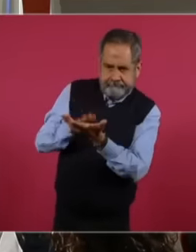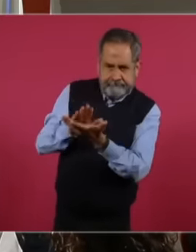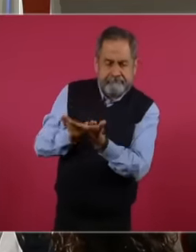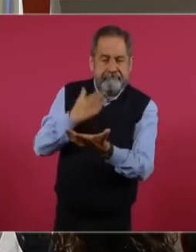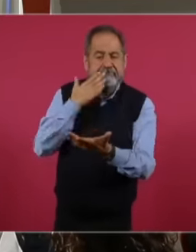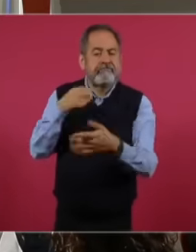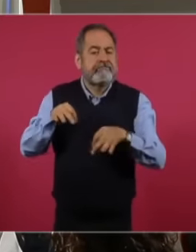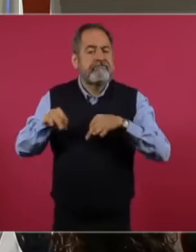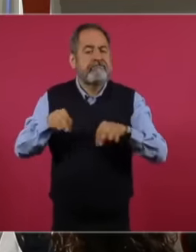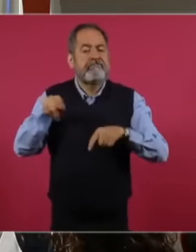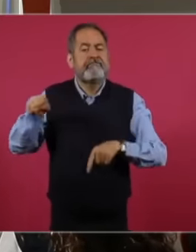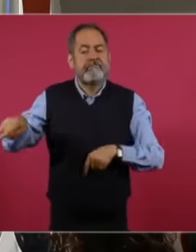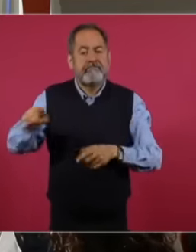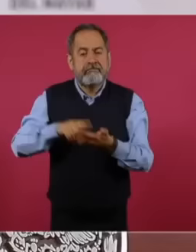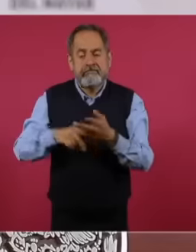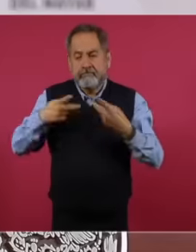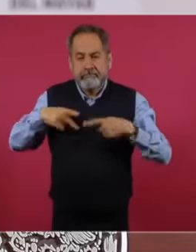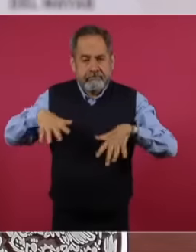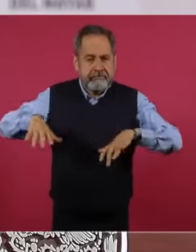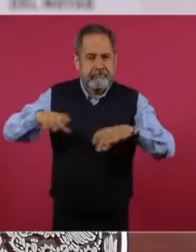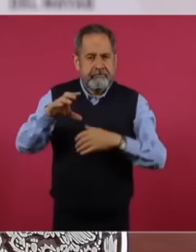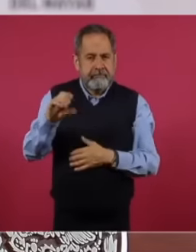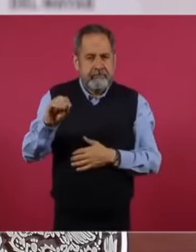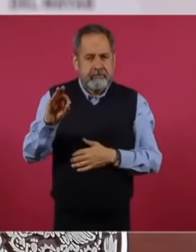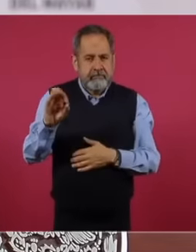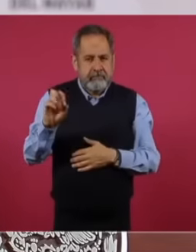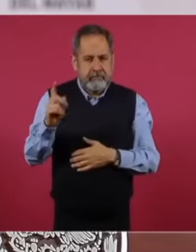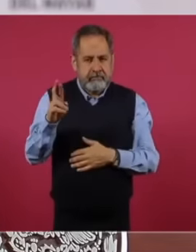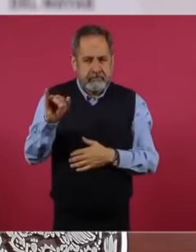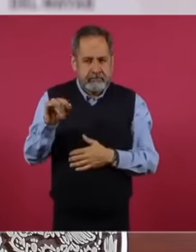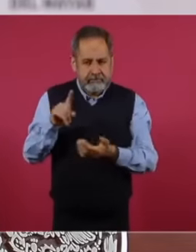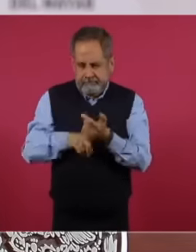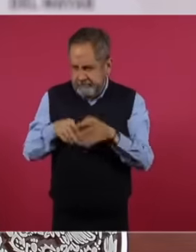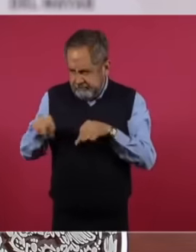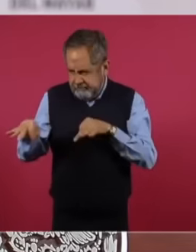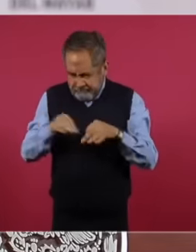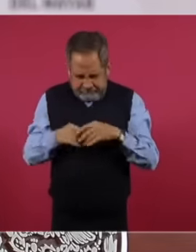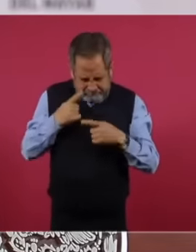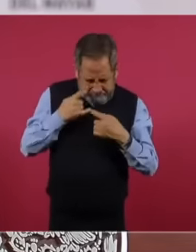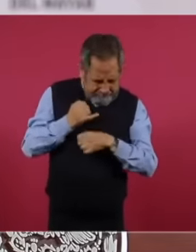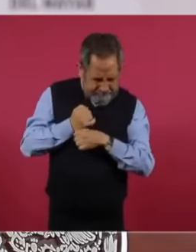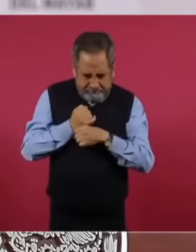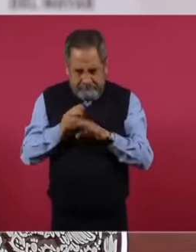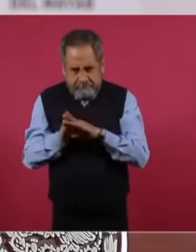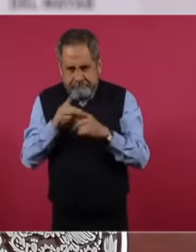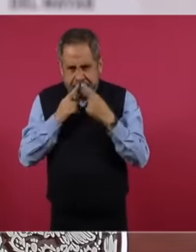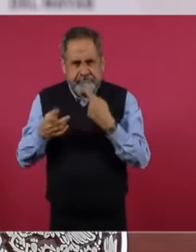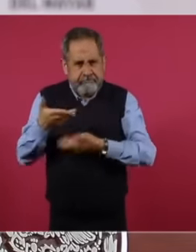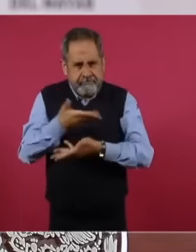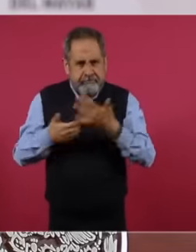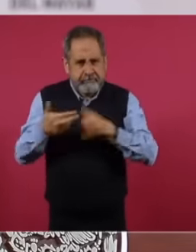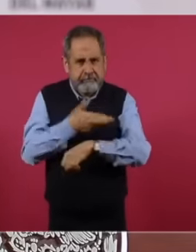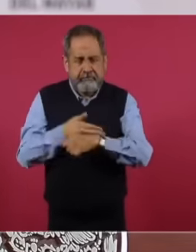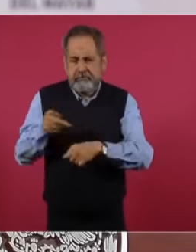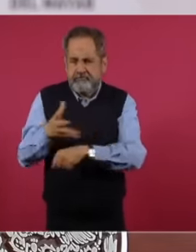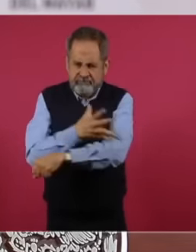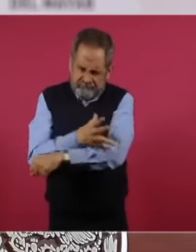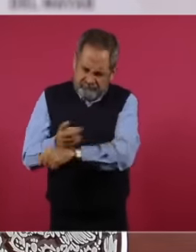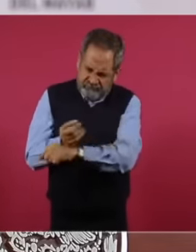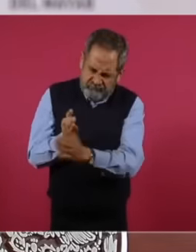work of our staff at Cofepris, their technical work, above all, their high integrity and commitment